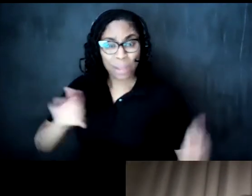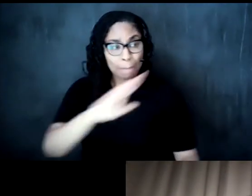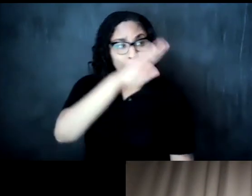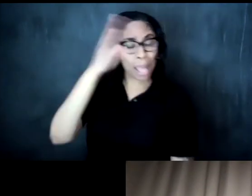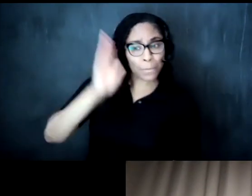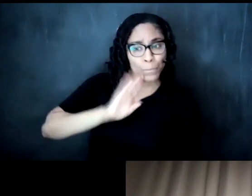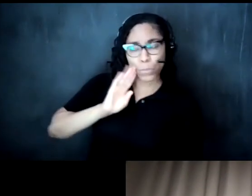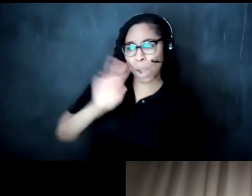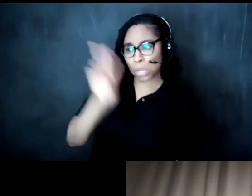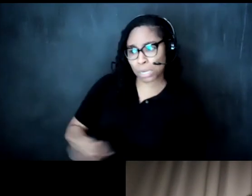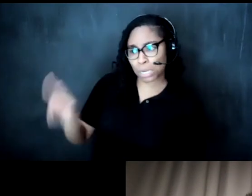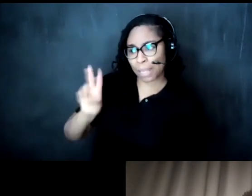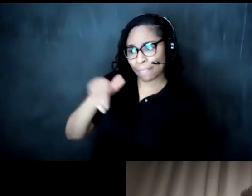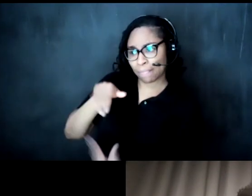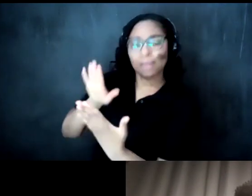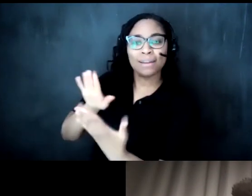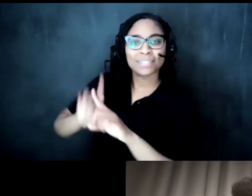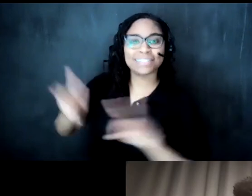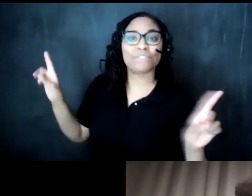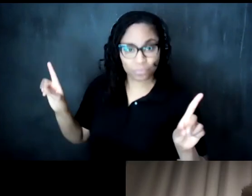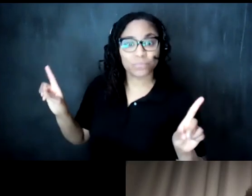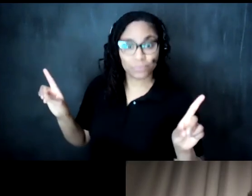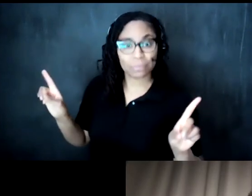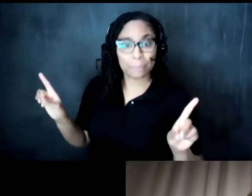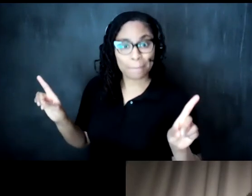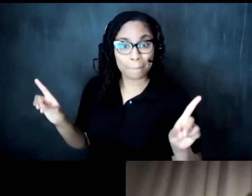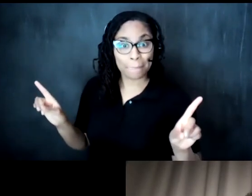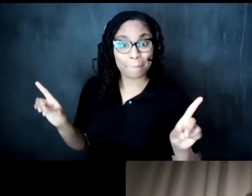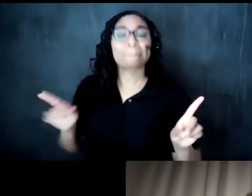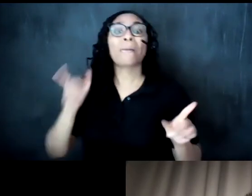because because they're incredible they know they know that they would be in crisis if they didn't